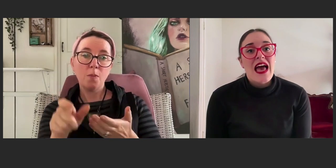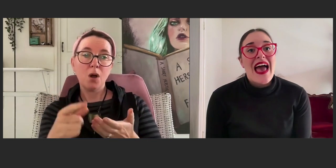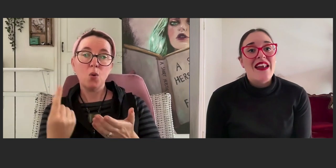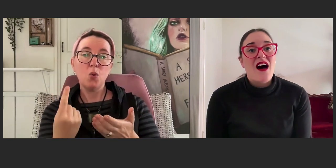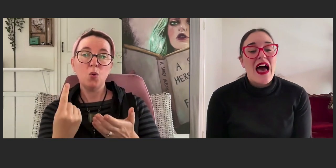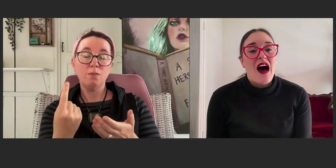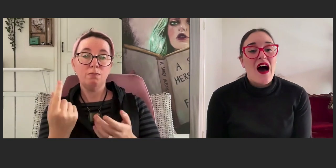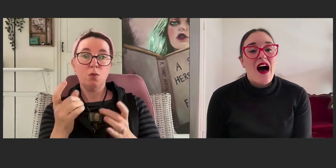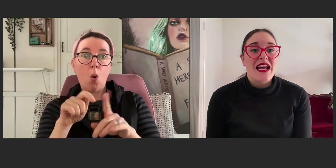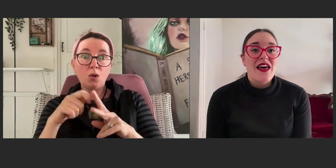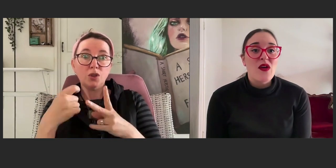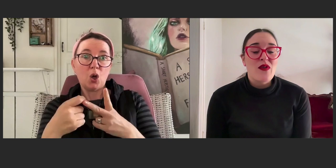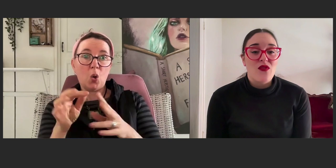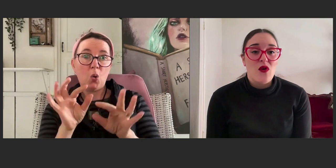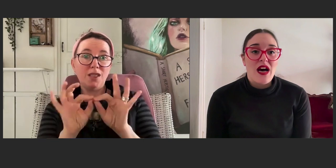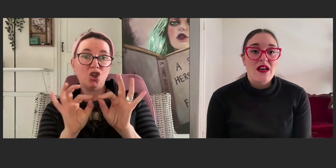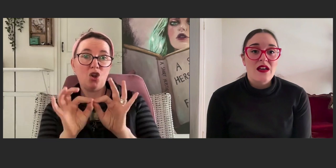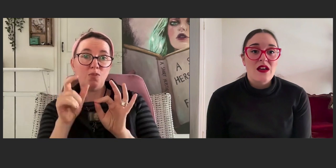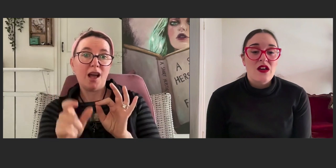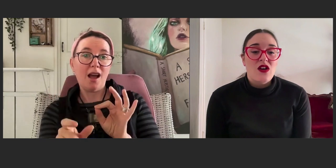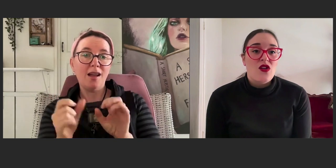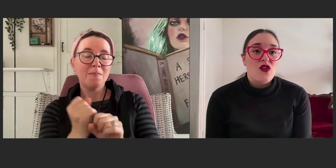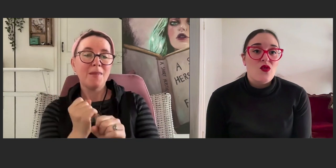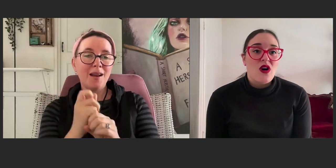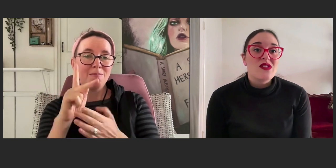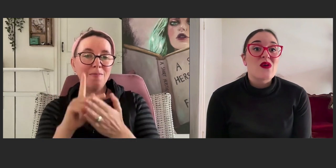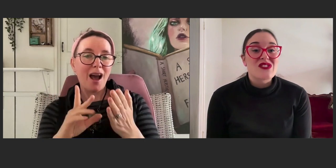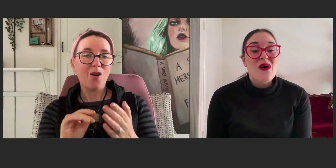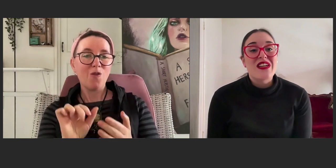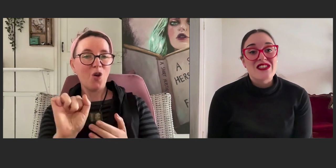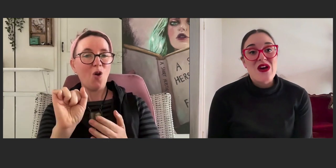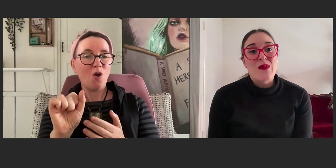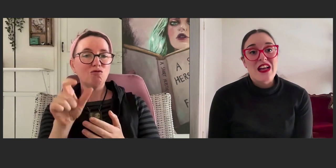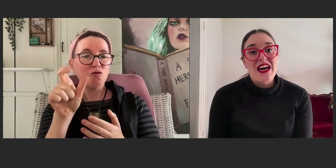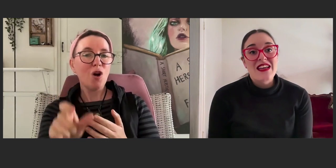and I hired another performer who was also an interpreter.